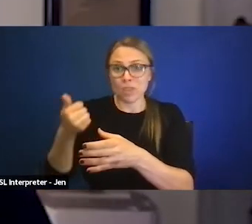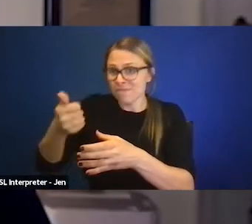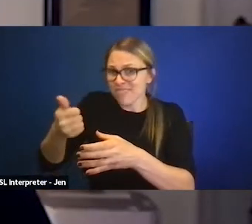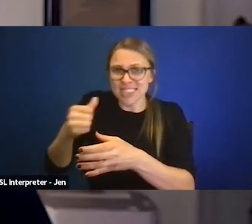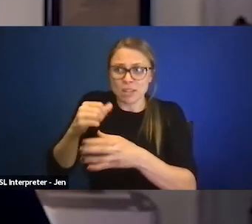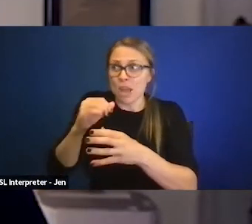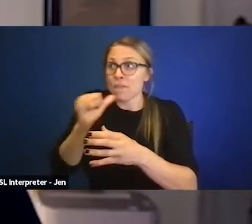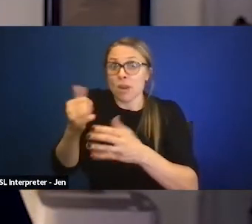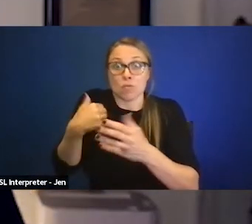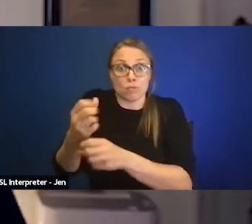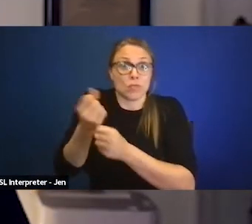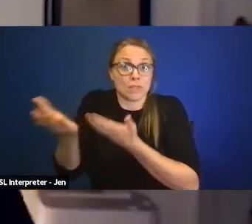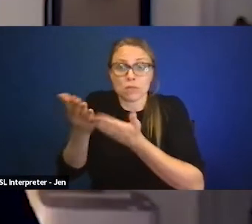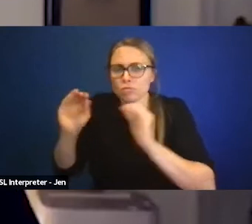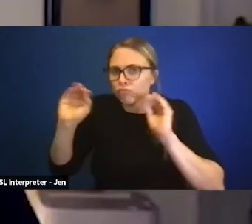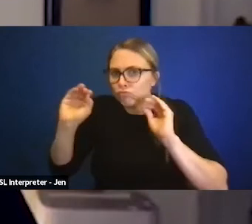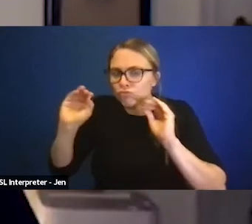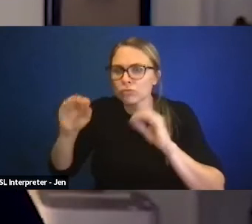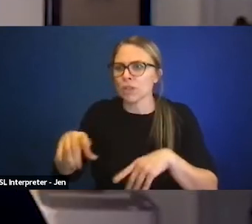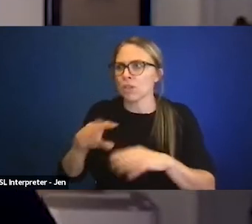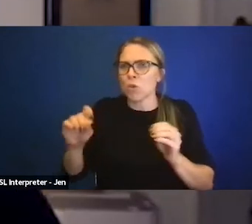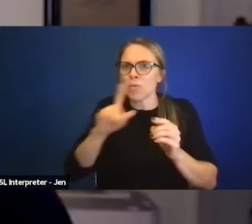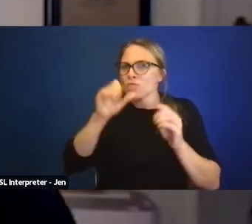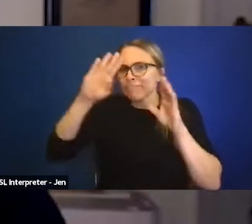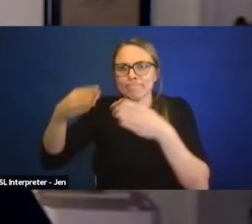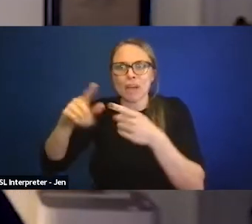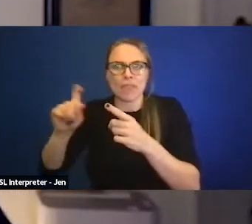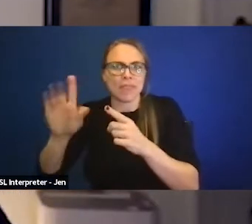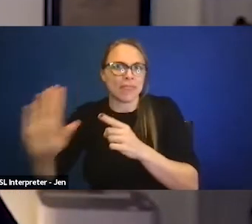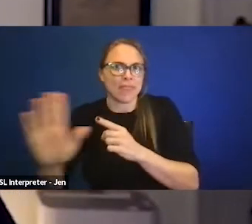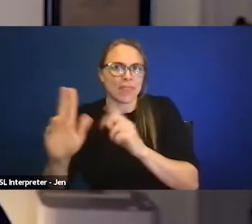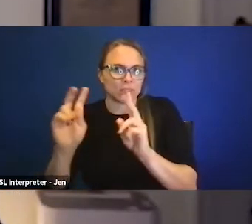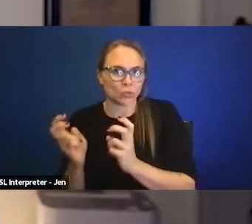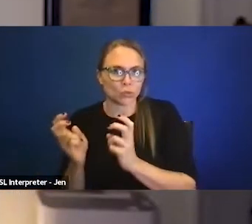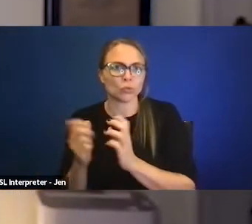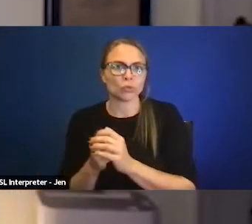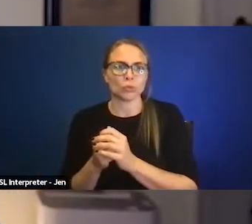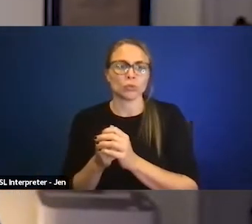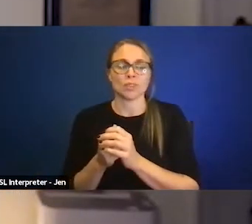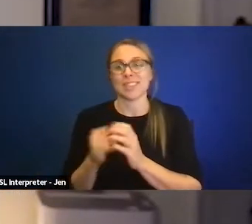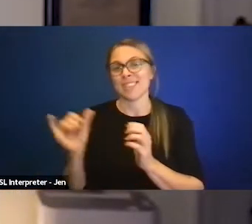and nobody has really been addressing these issues as they need to be addressing them.